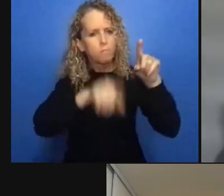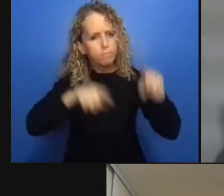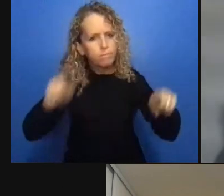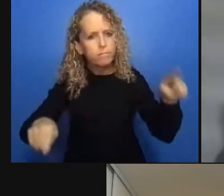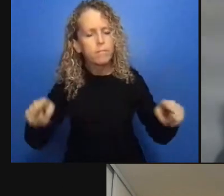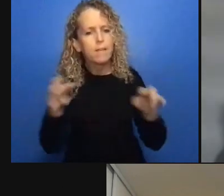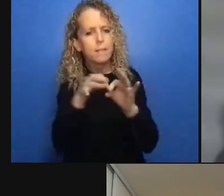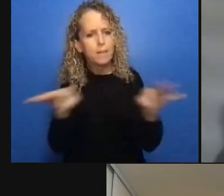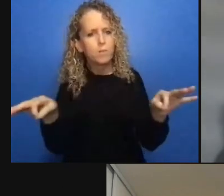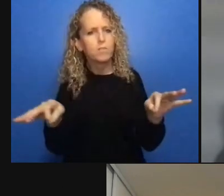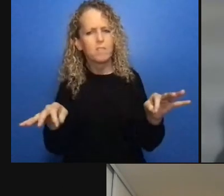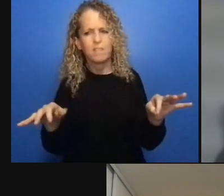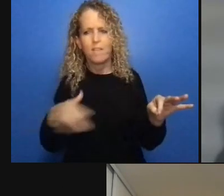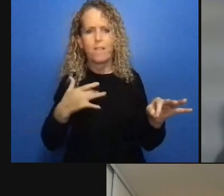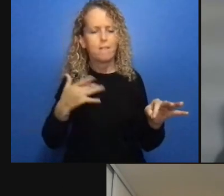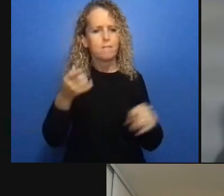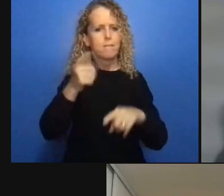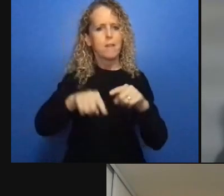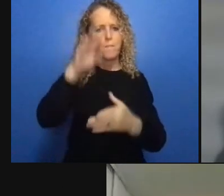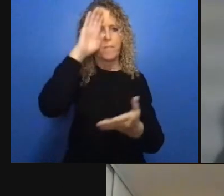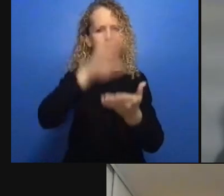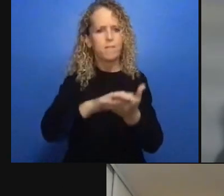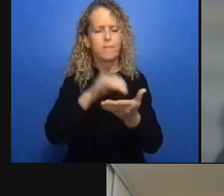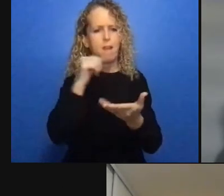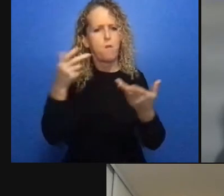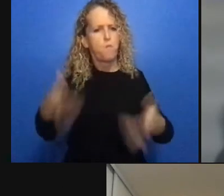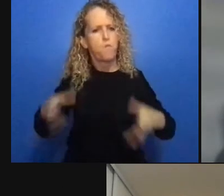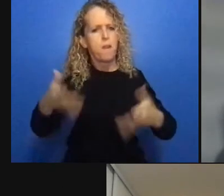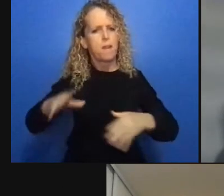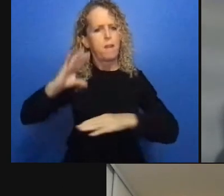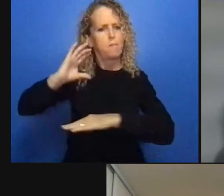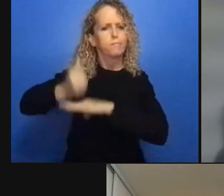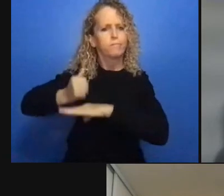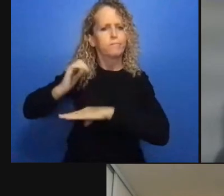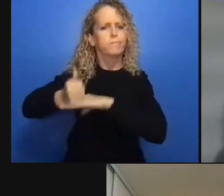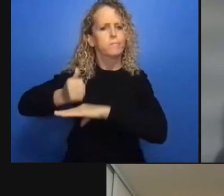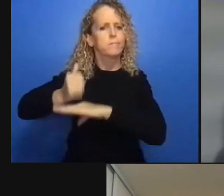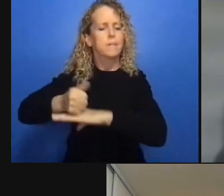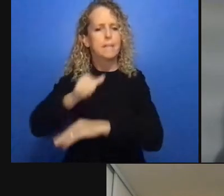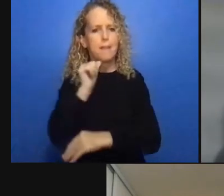tonight if you've got the stomach for it and we will see you very very soon thank you thanks Lori.